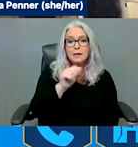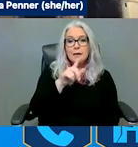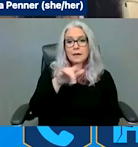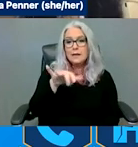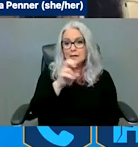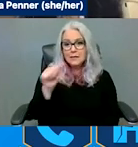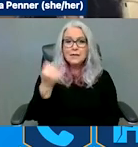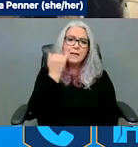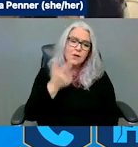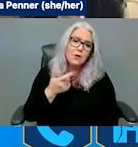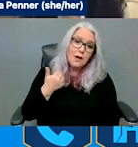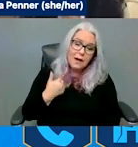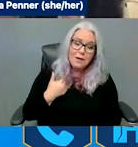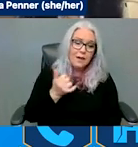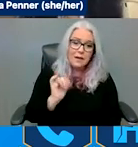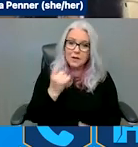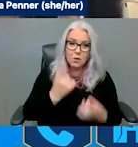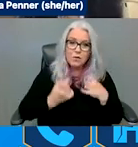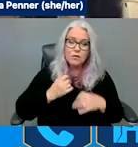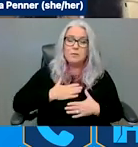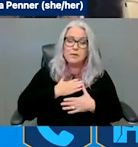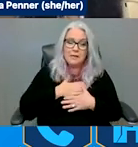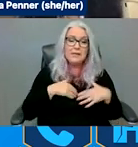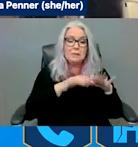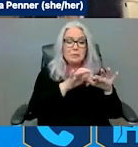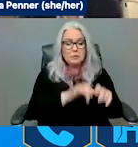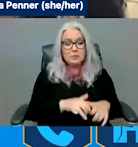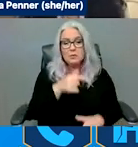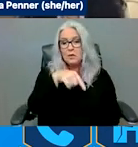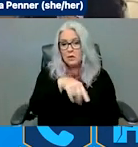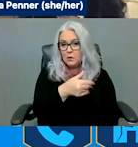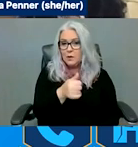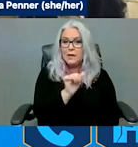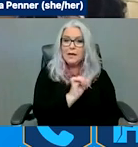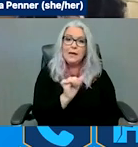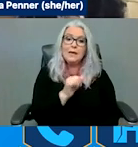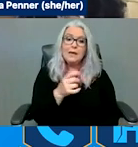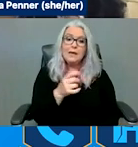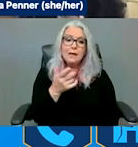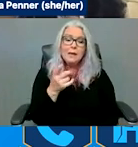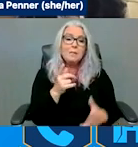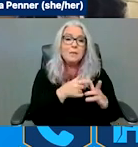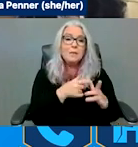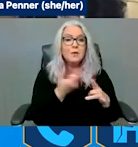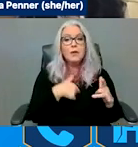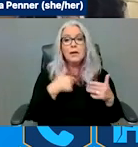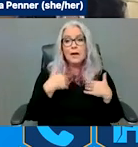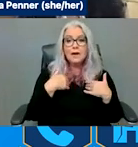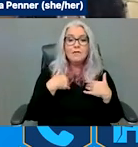feel free to submit them in the Q&A at any point." We do have several spots where we